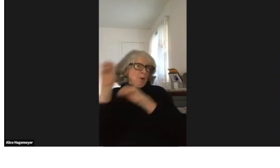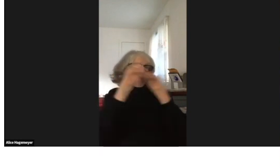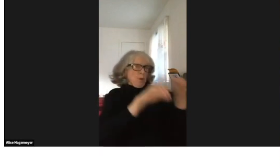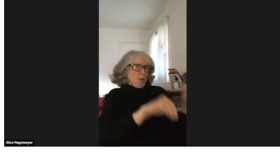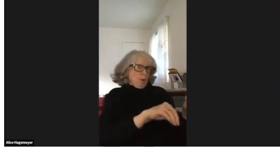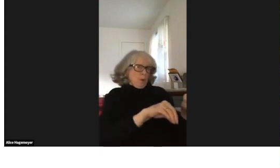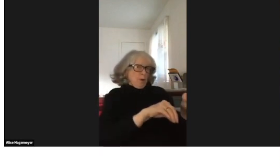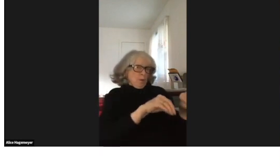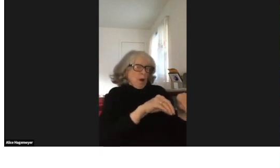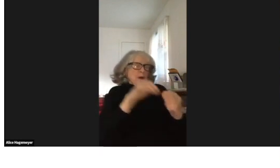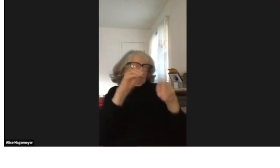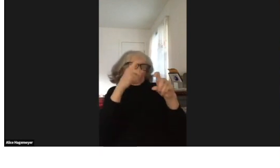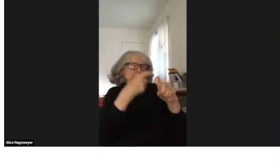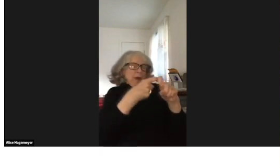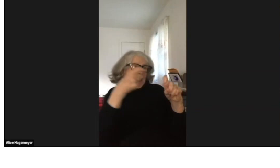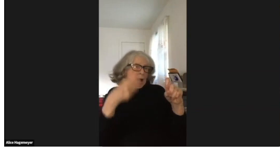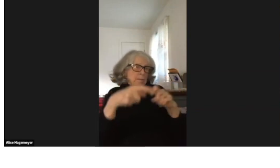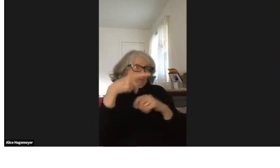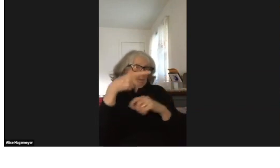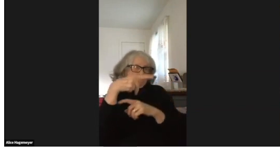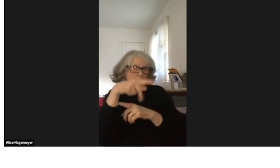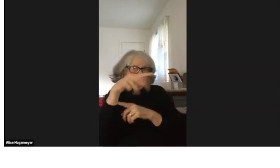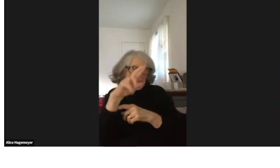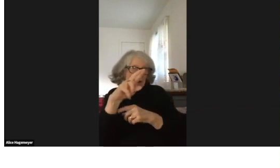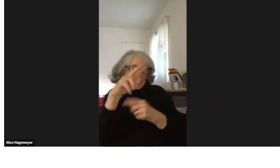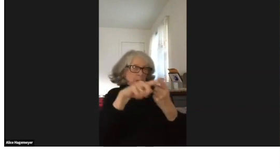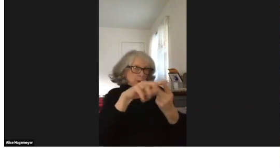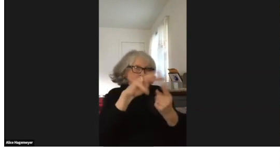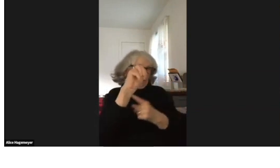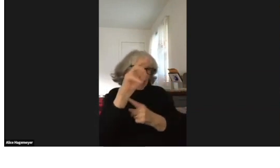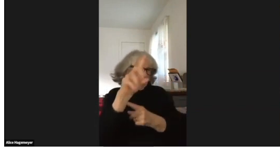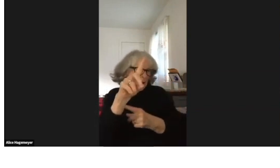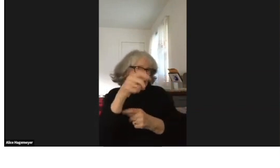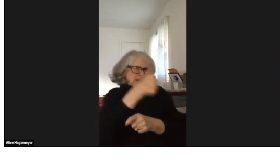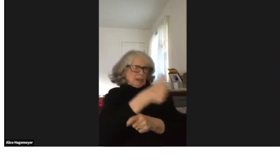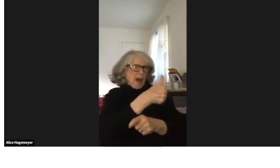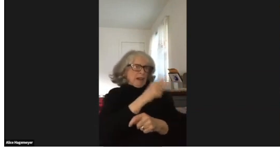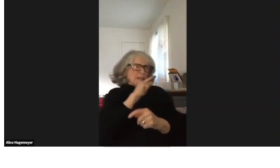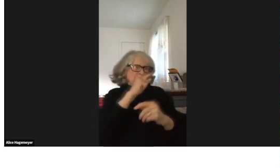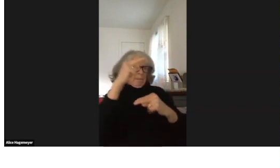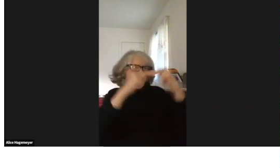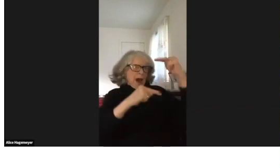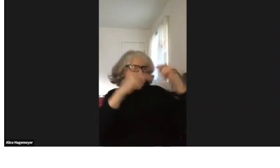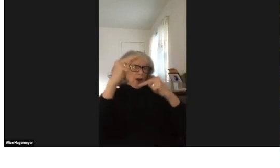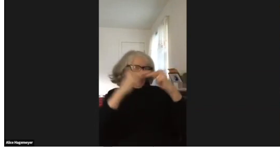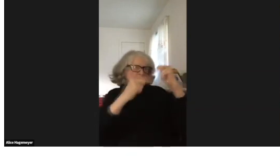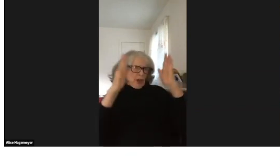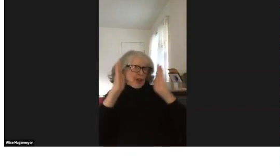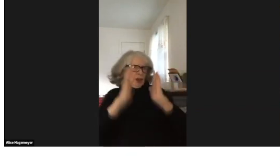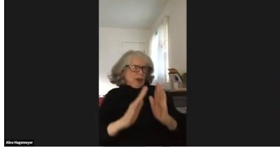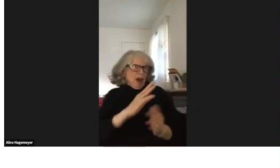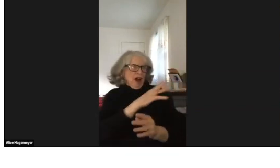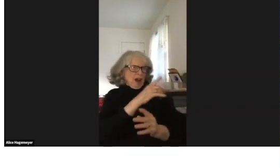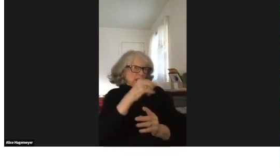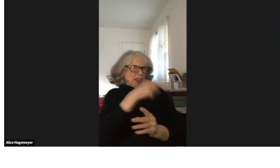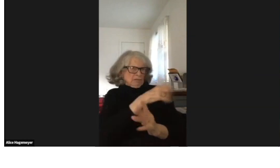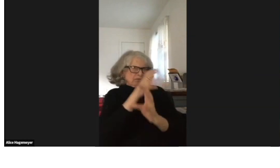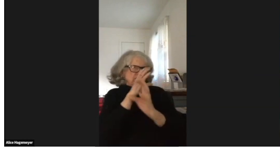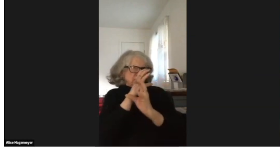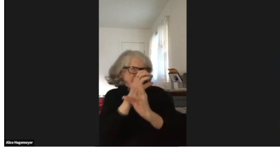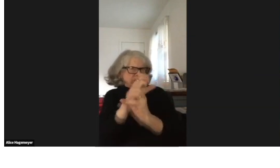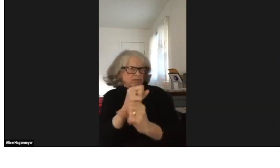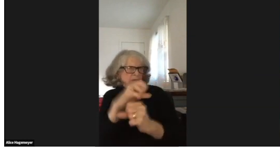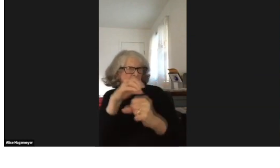This person just moved from Puerto Rico to Maryland and he's a builder